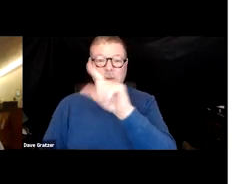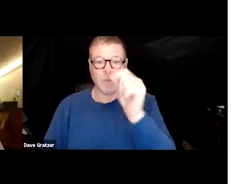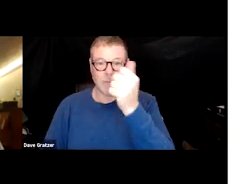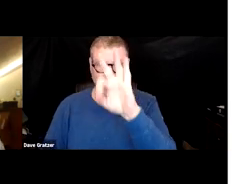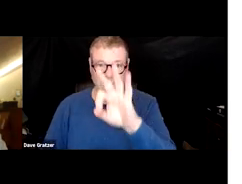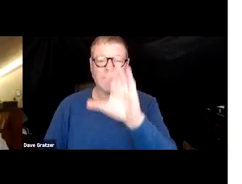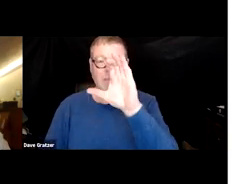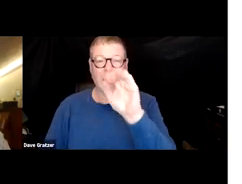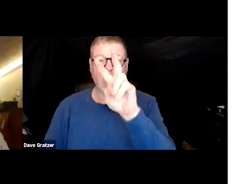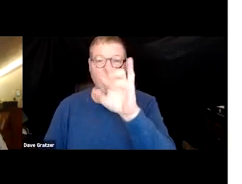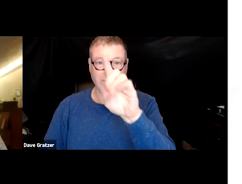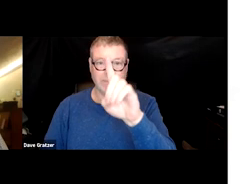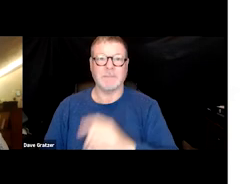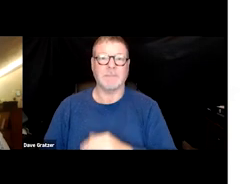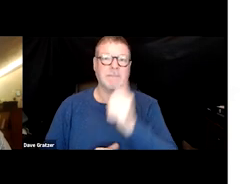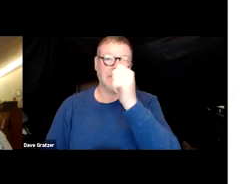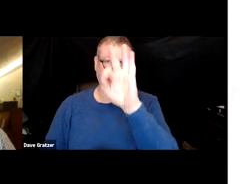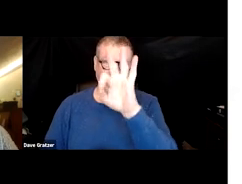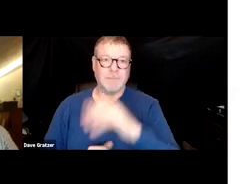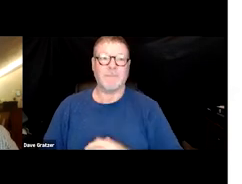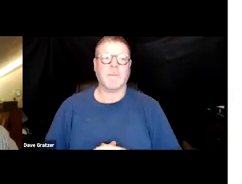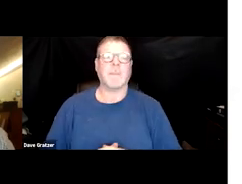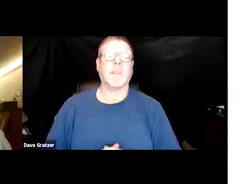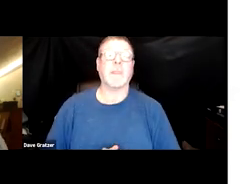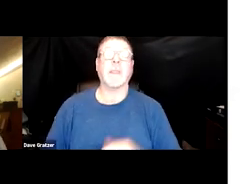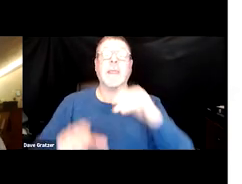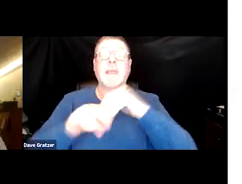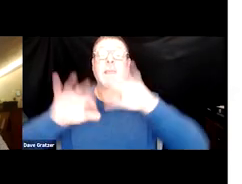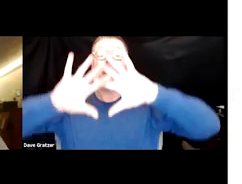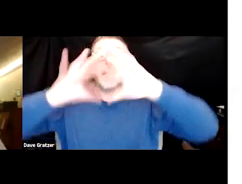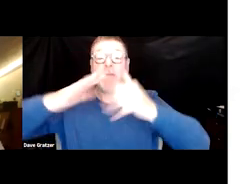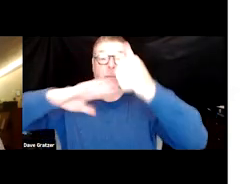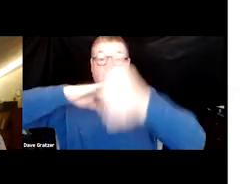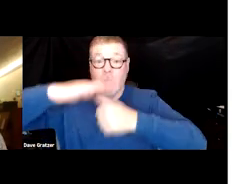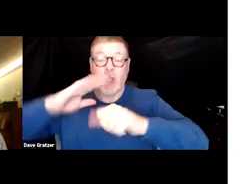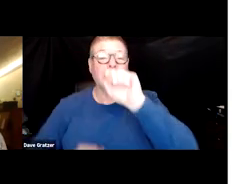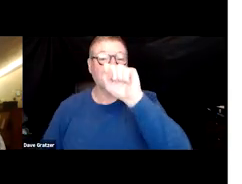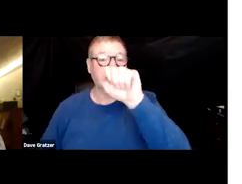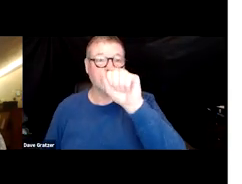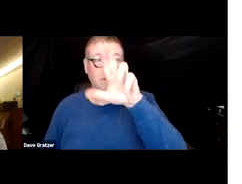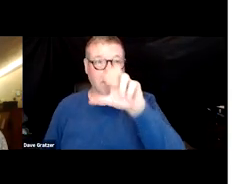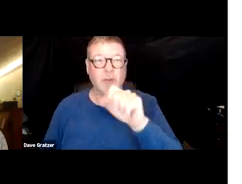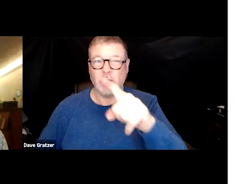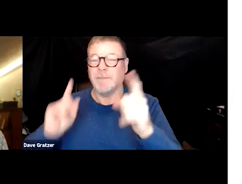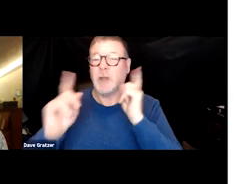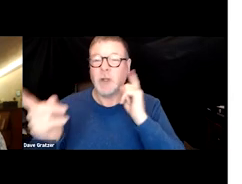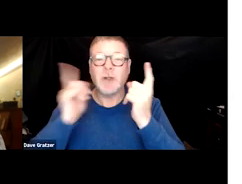Therefore we have COVID-19. It is in the family of SARS and maybe you've heard about SARS infections.